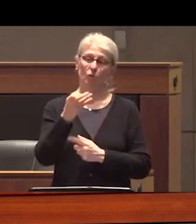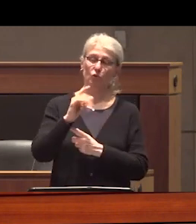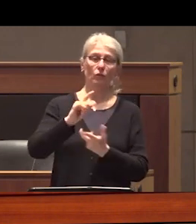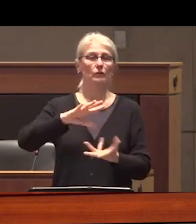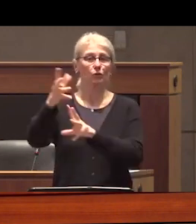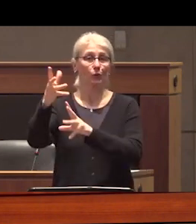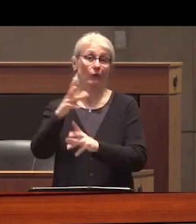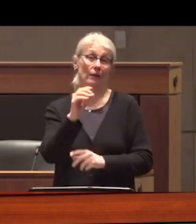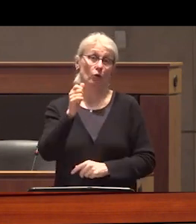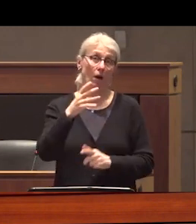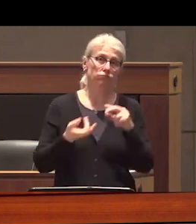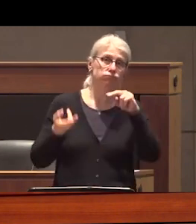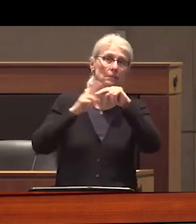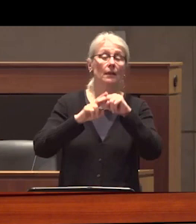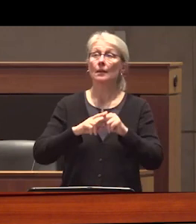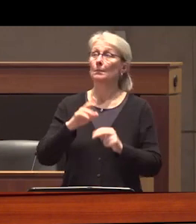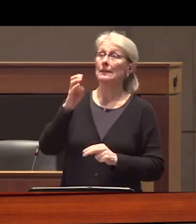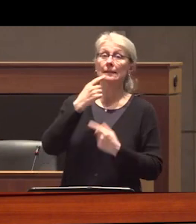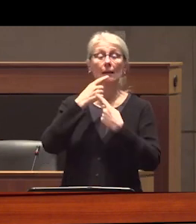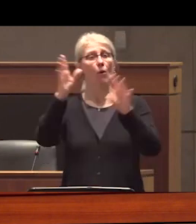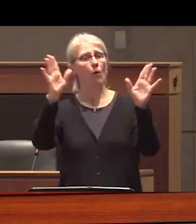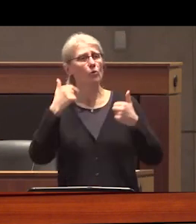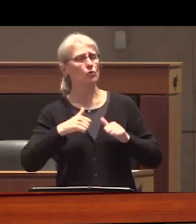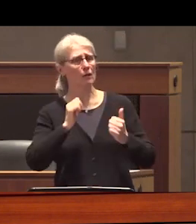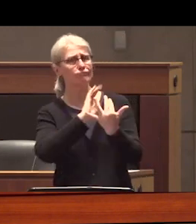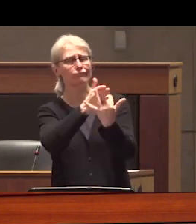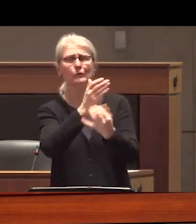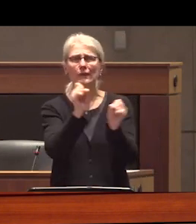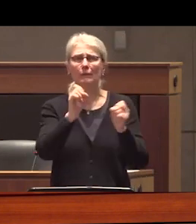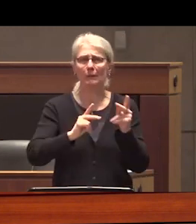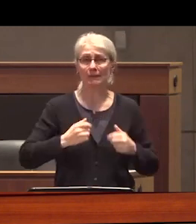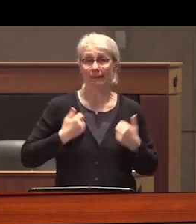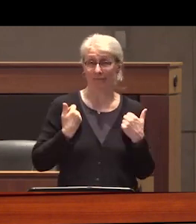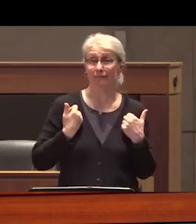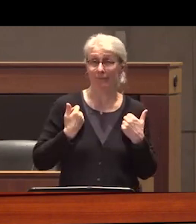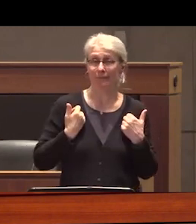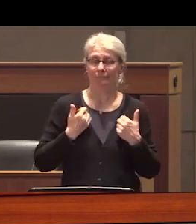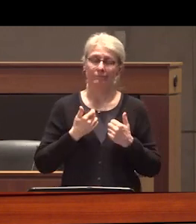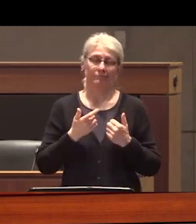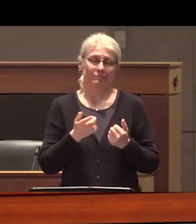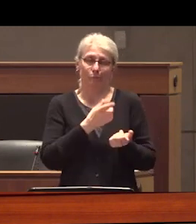province promises that is doing everything they can to save lives in reality since the emergency